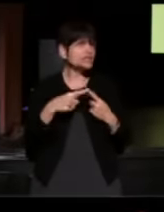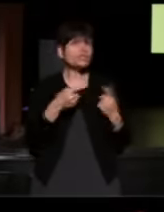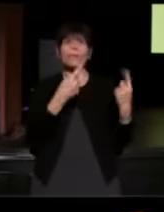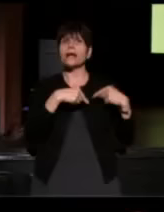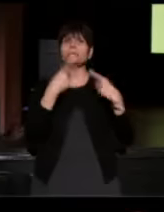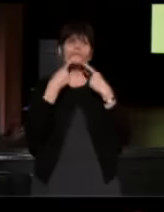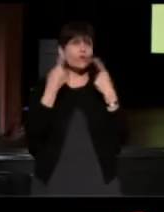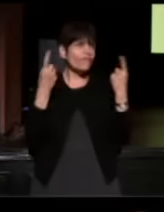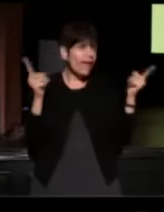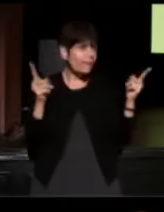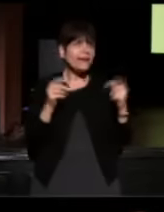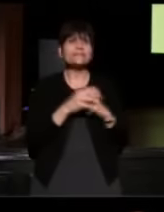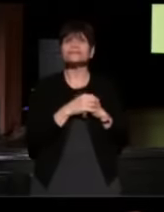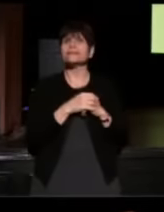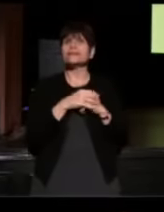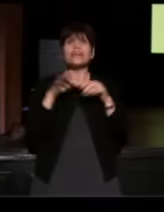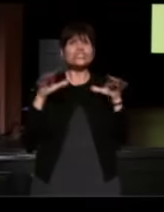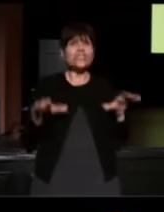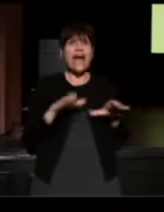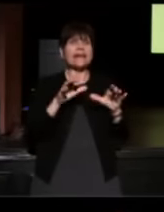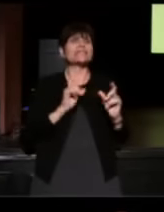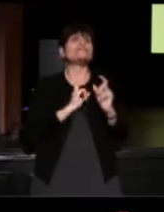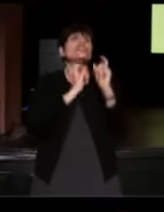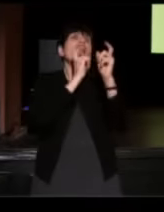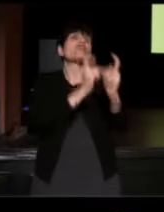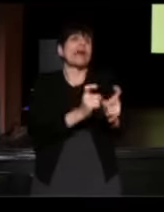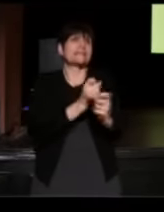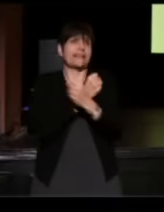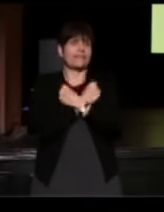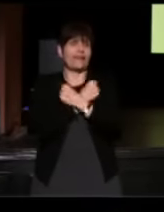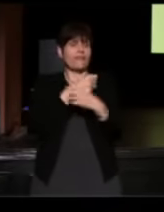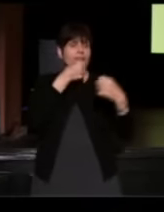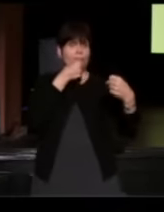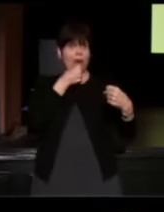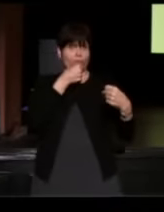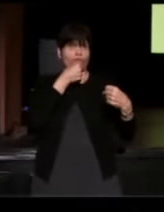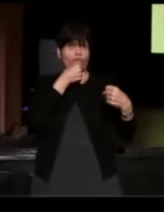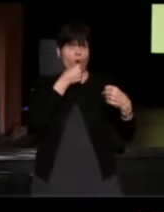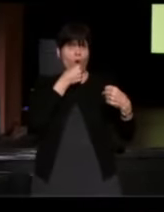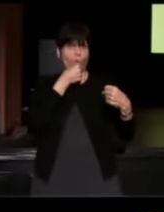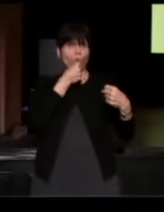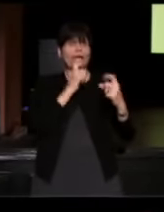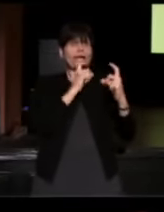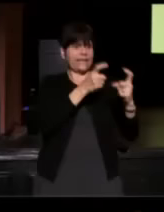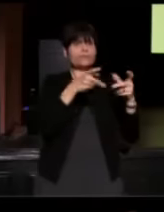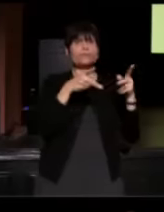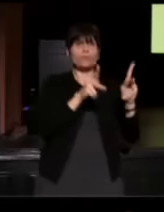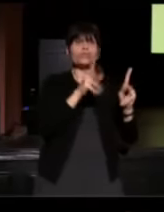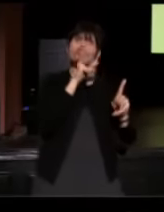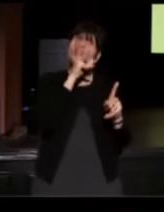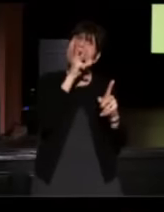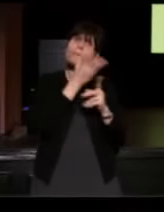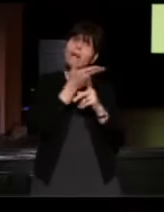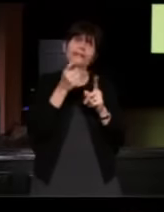it's just an act of generosity and love, and the microphone gives you the license to talk about things that you just don't normally get to talk about